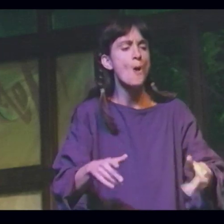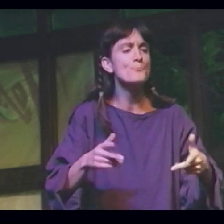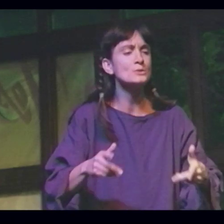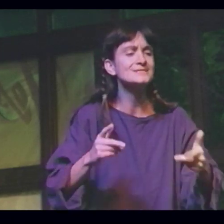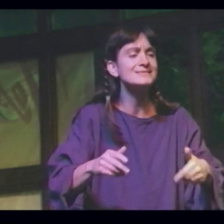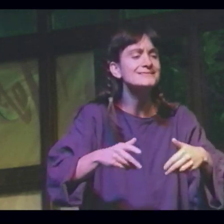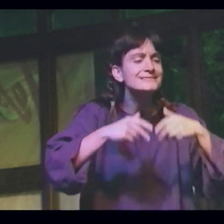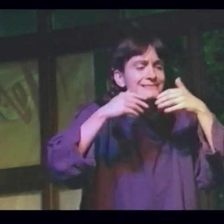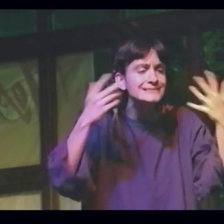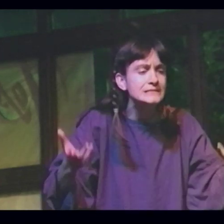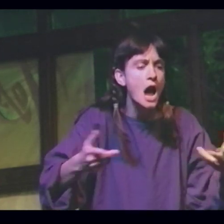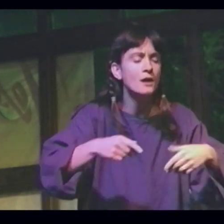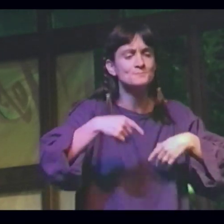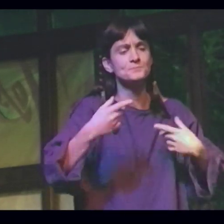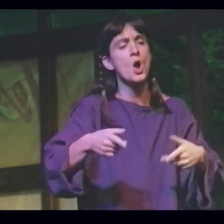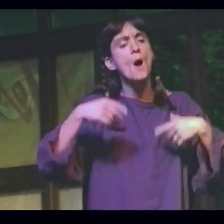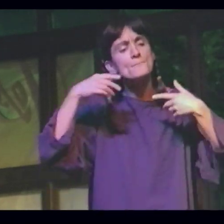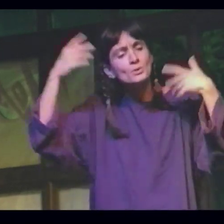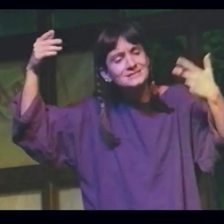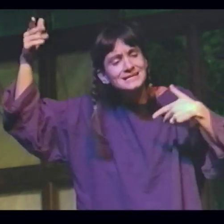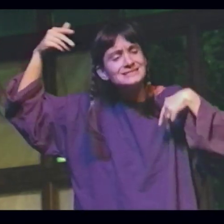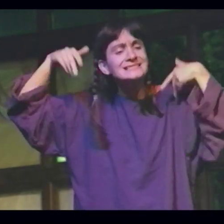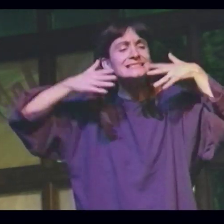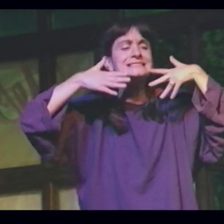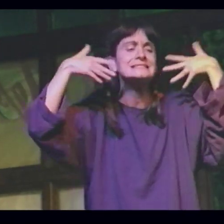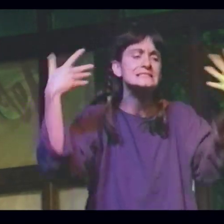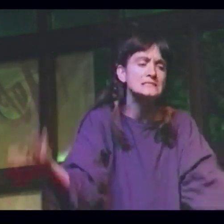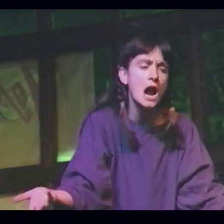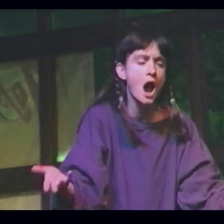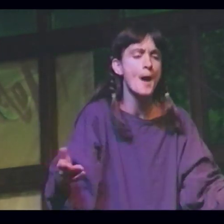[Muffled voice]